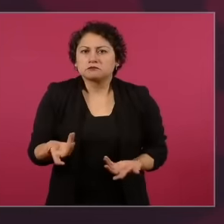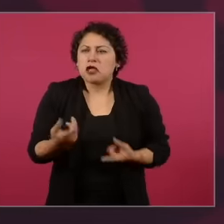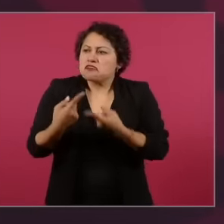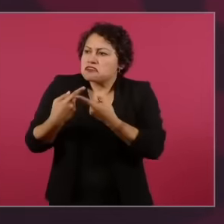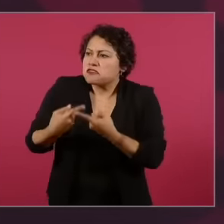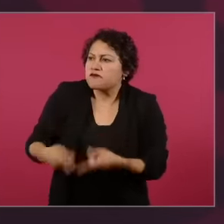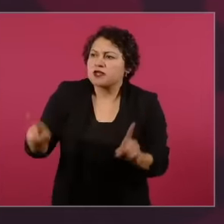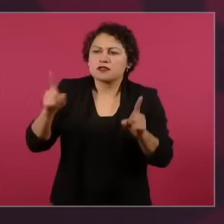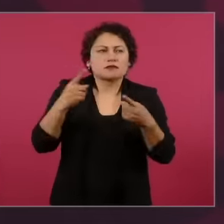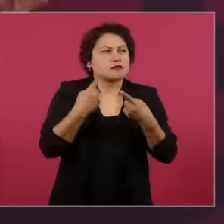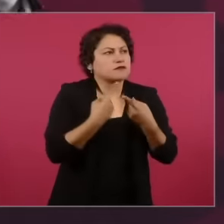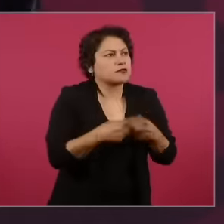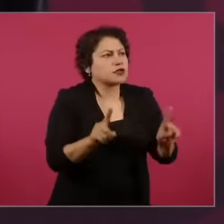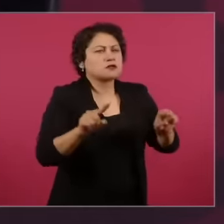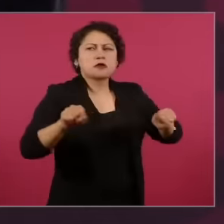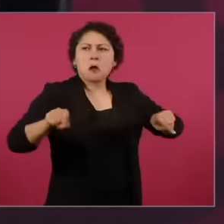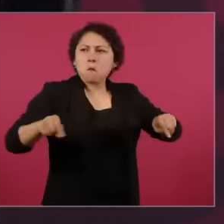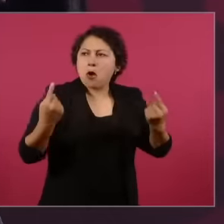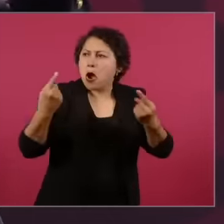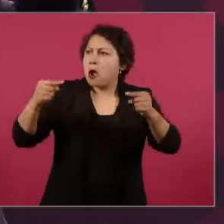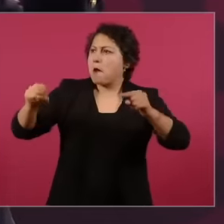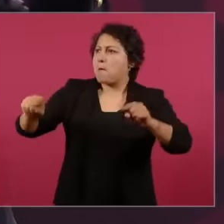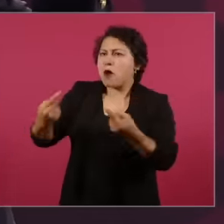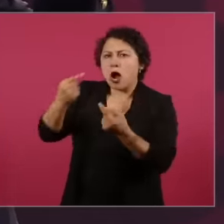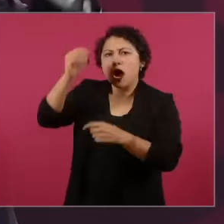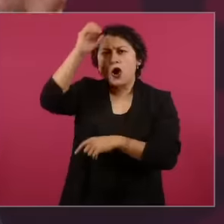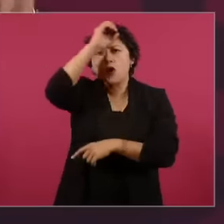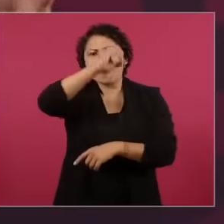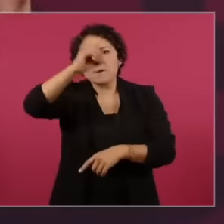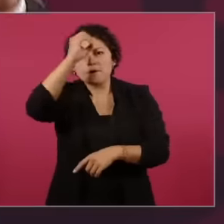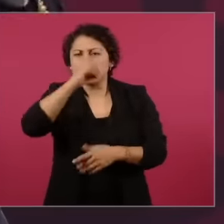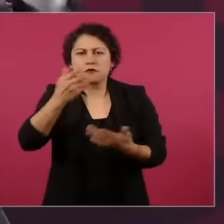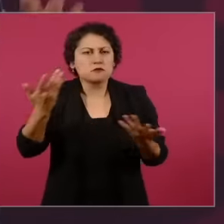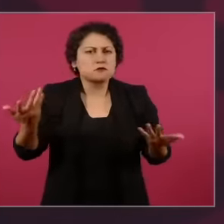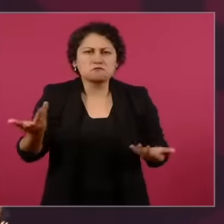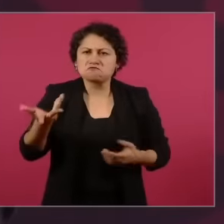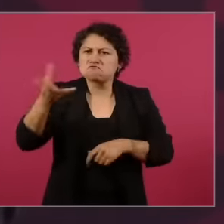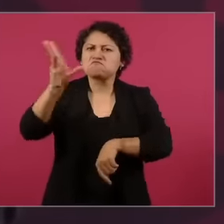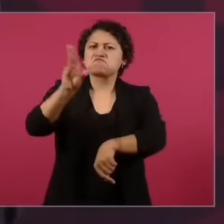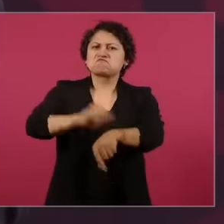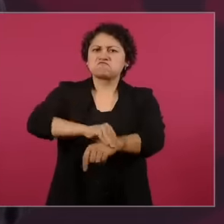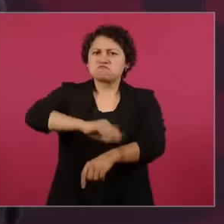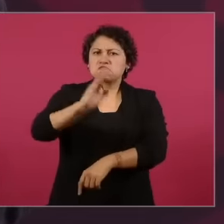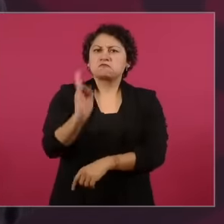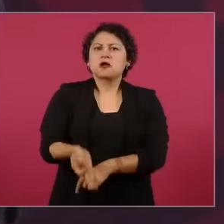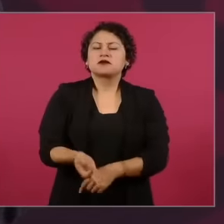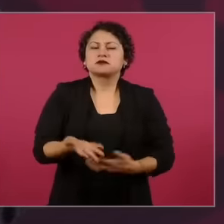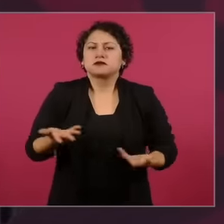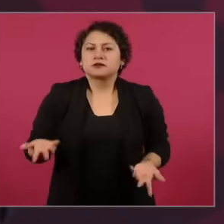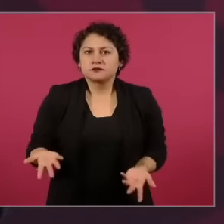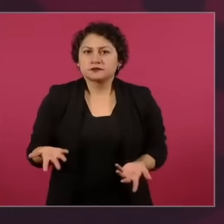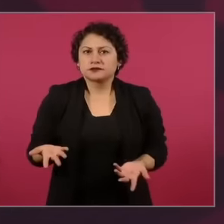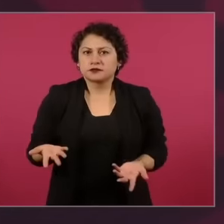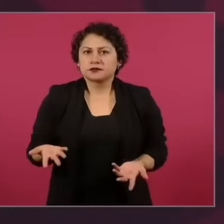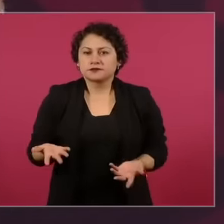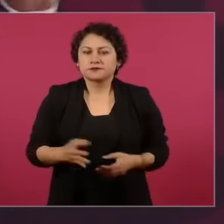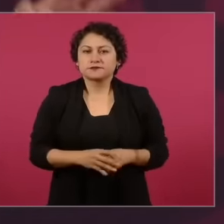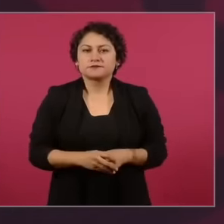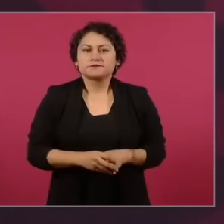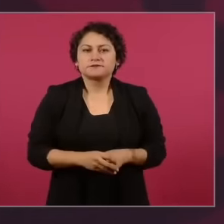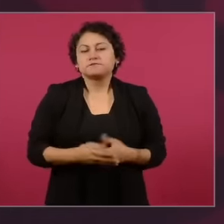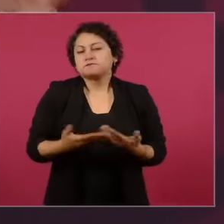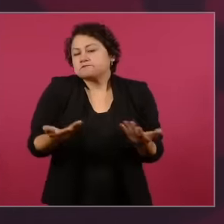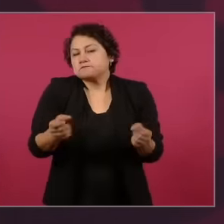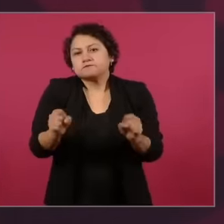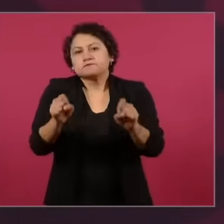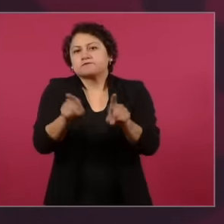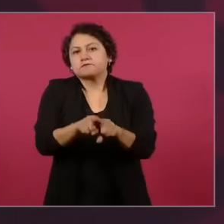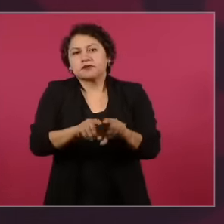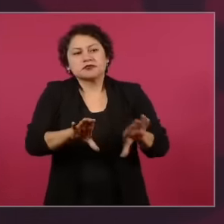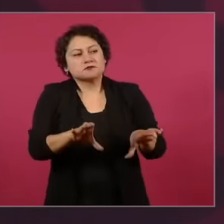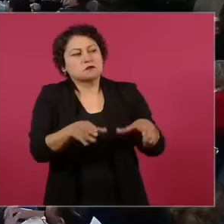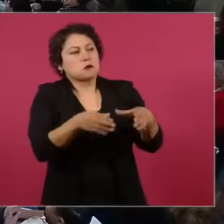the fact that from the elite trenches from the perfumed studios of many